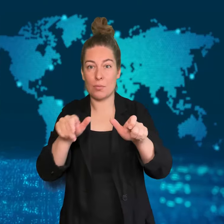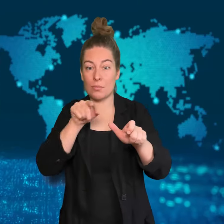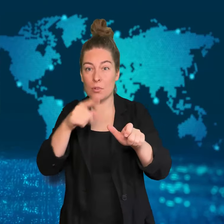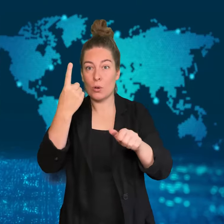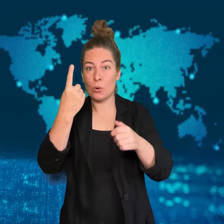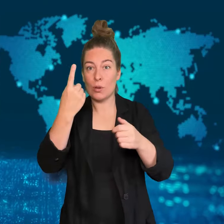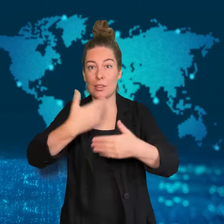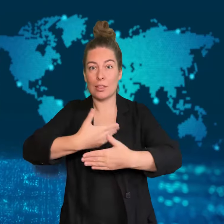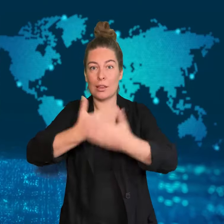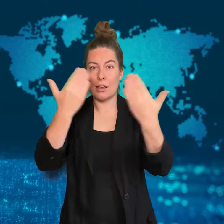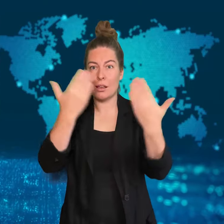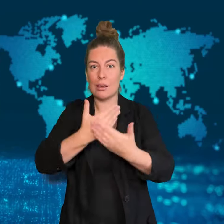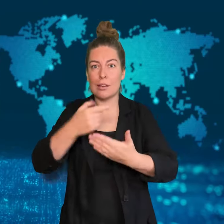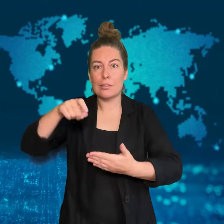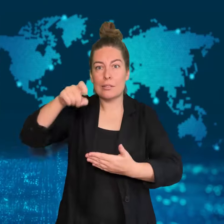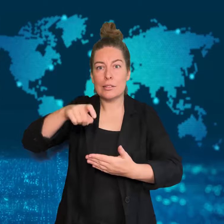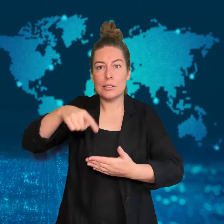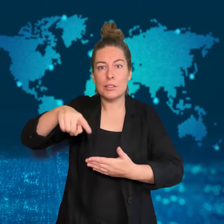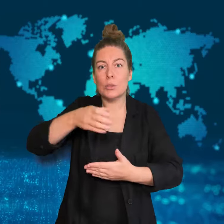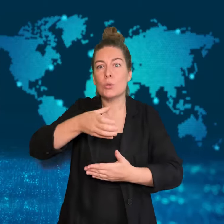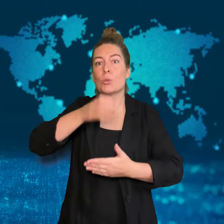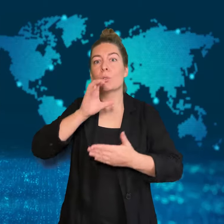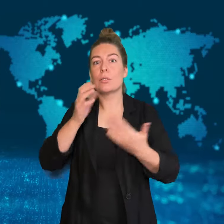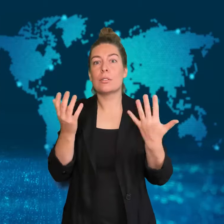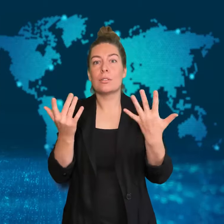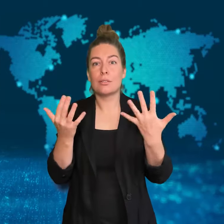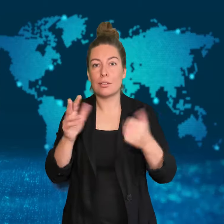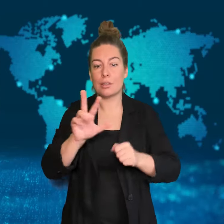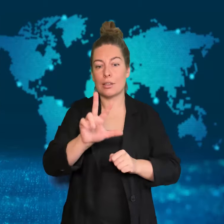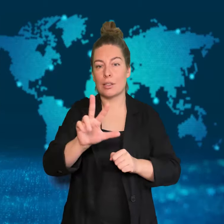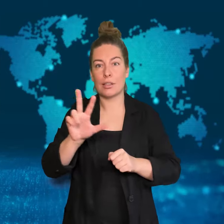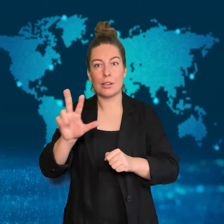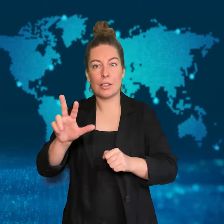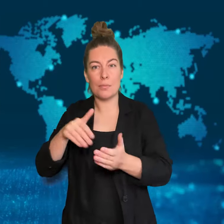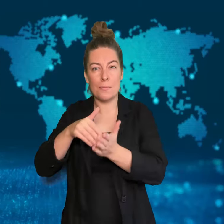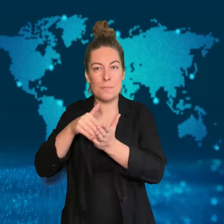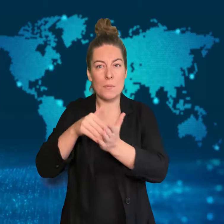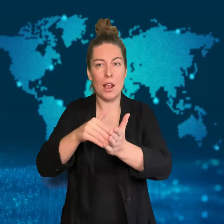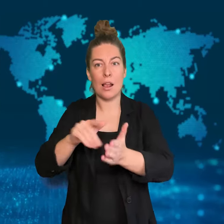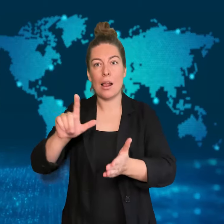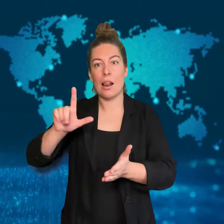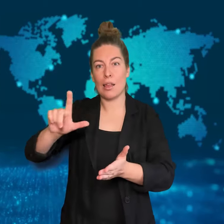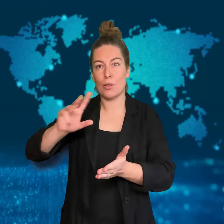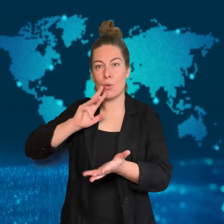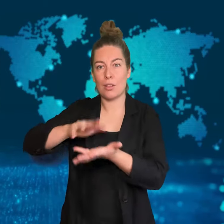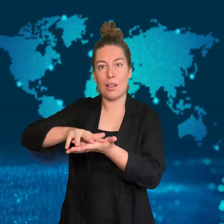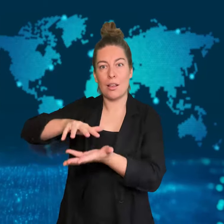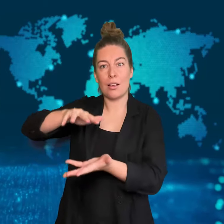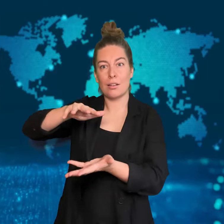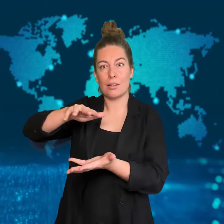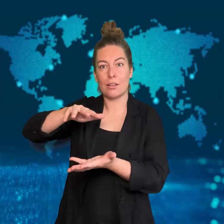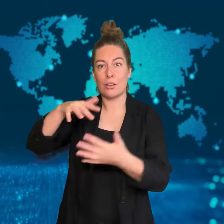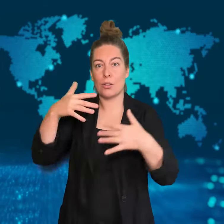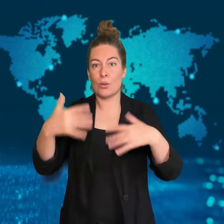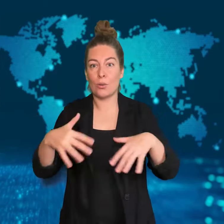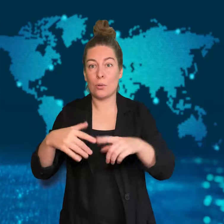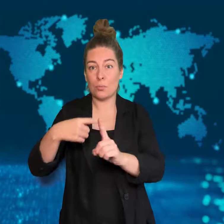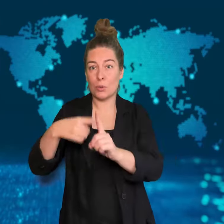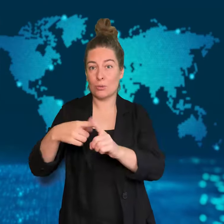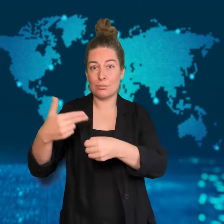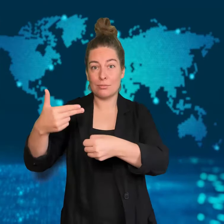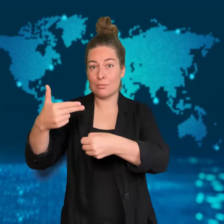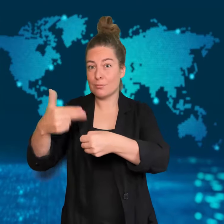There are 2.3 million people living there and 33 million liters a day are needed.